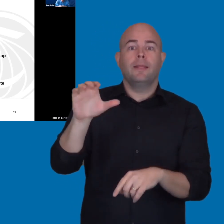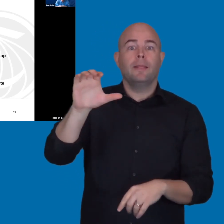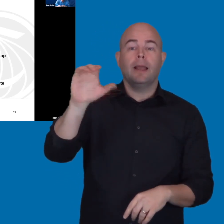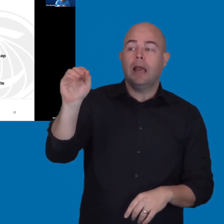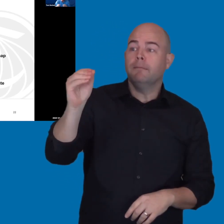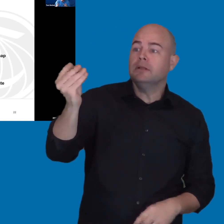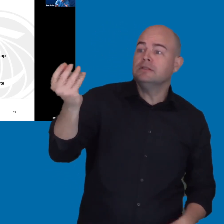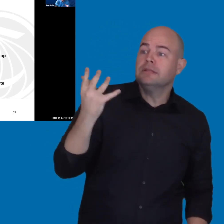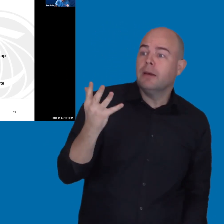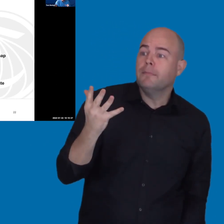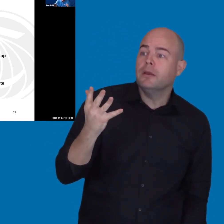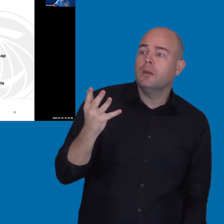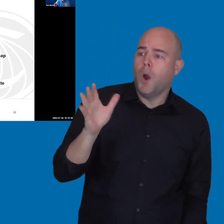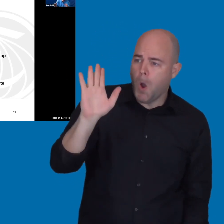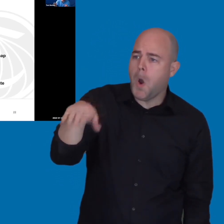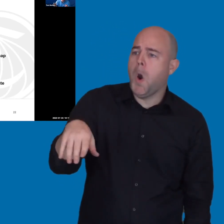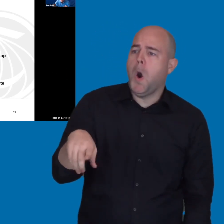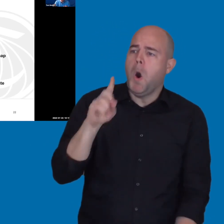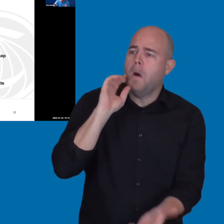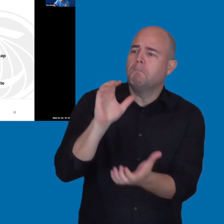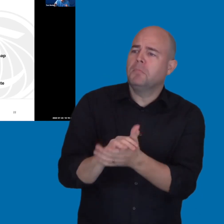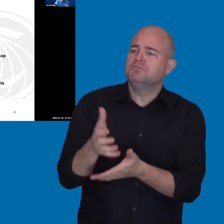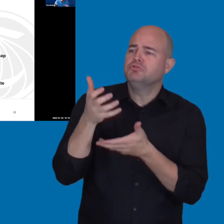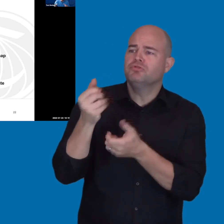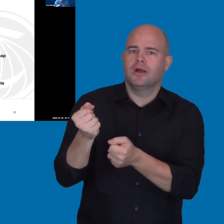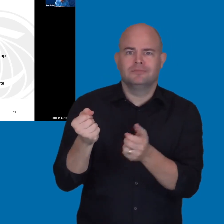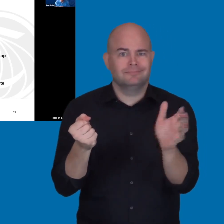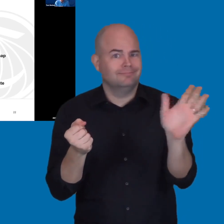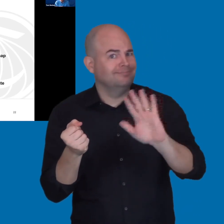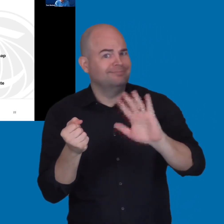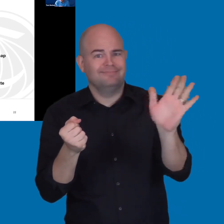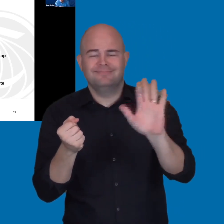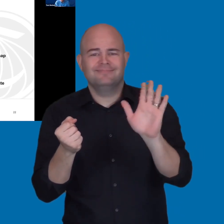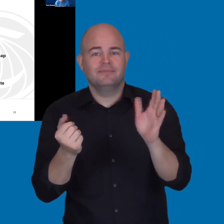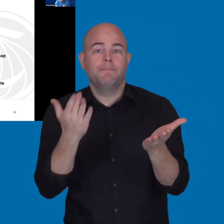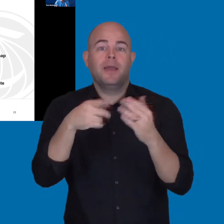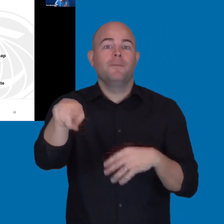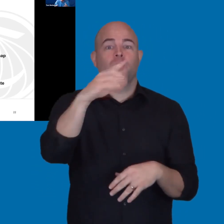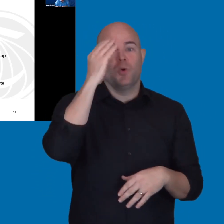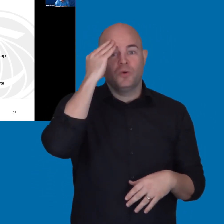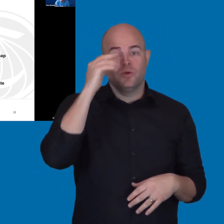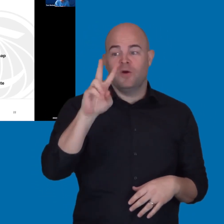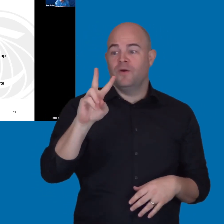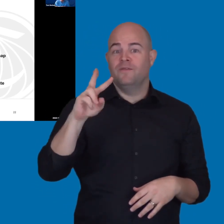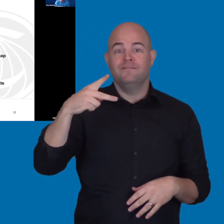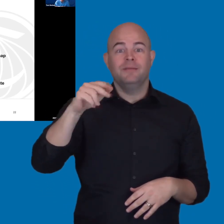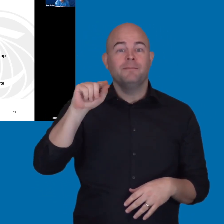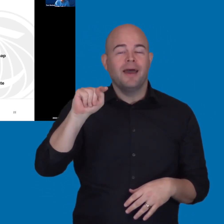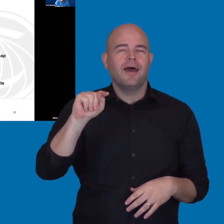One thing that many of you may know already if you're familiar with a VPAT, or the accessibility conformance report,